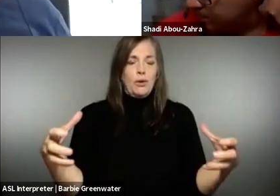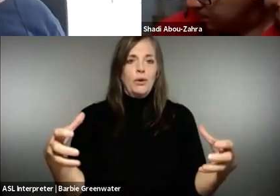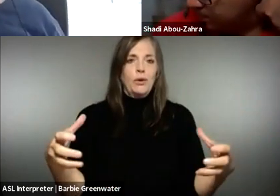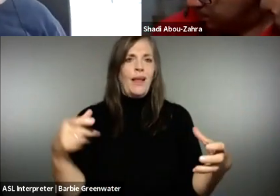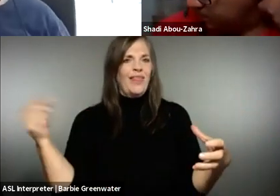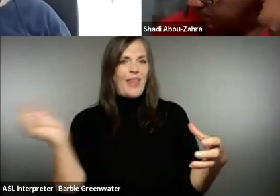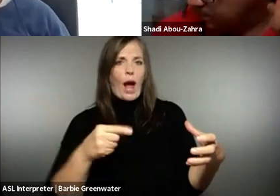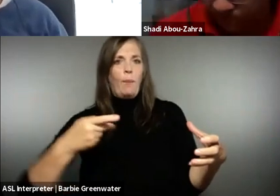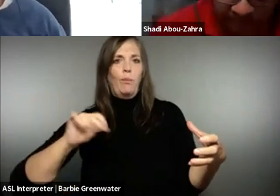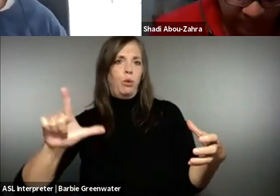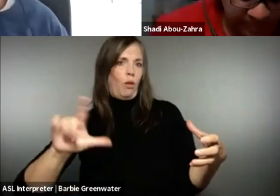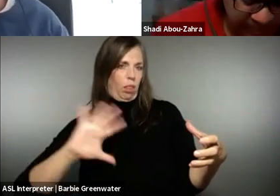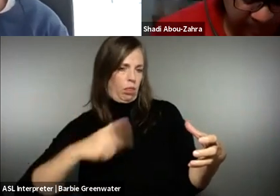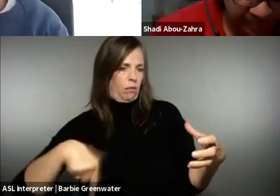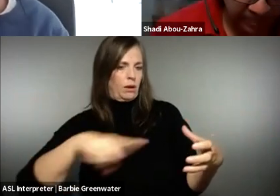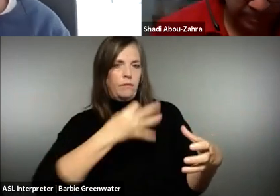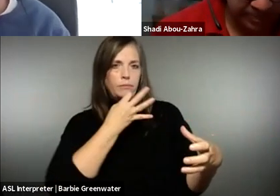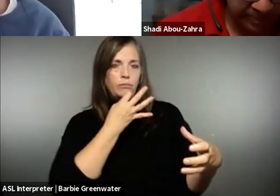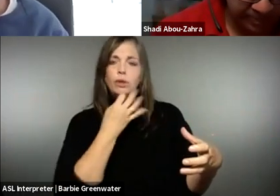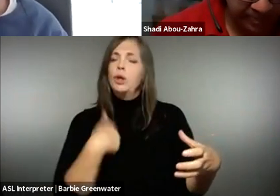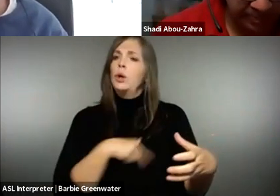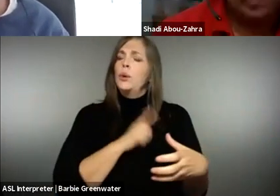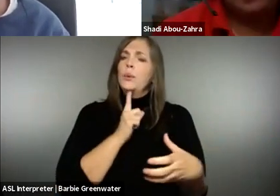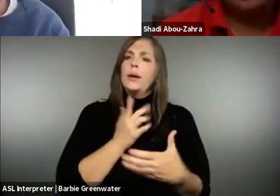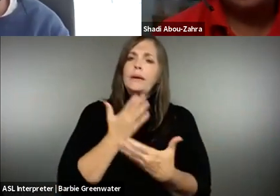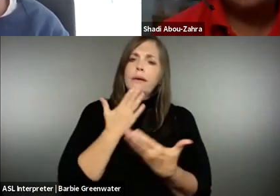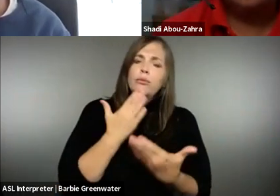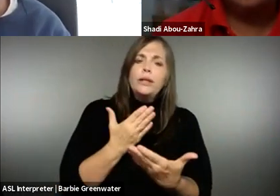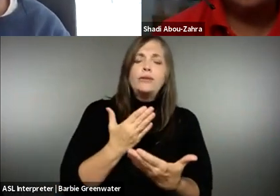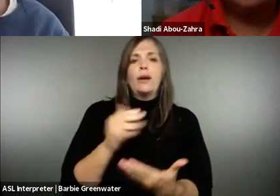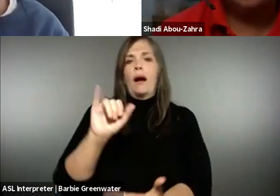bigger and that's where we are right now in terms of priorityizations.